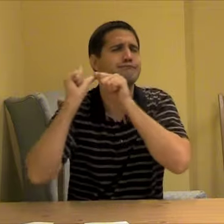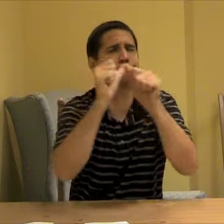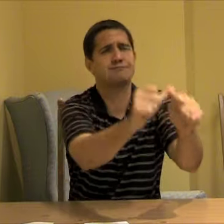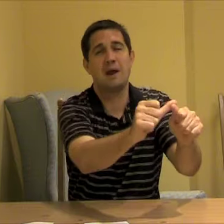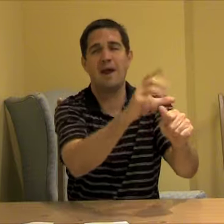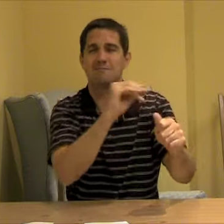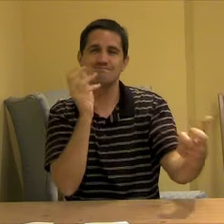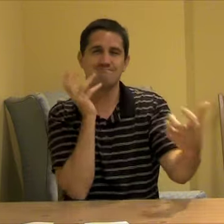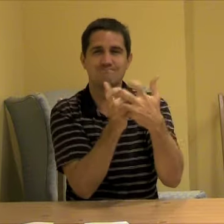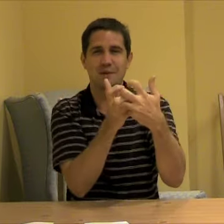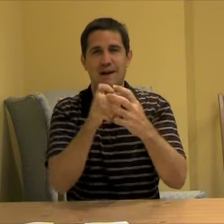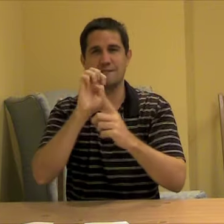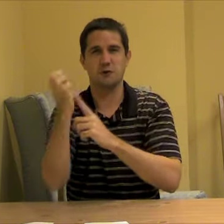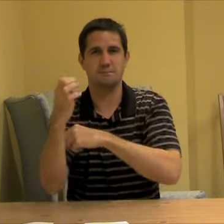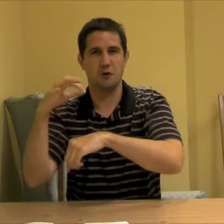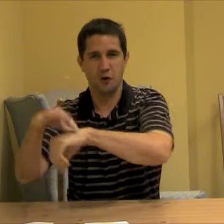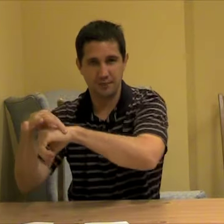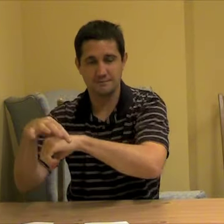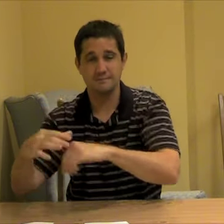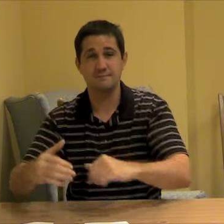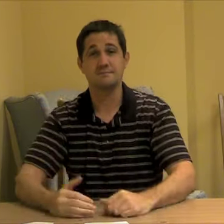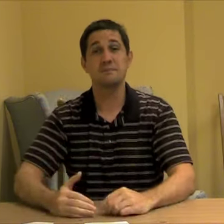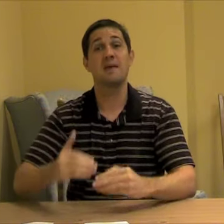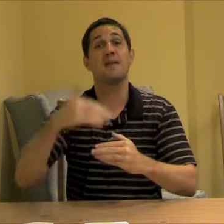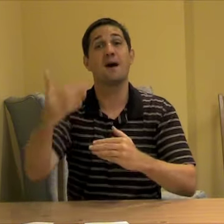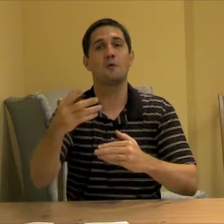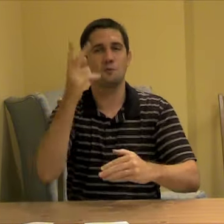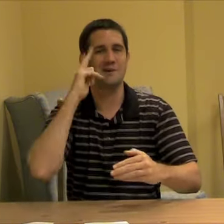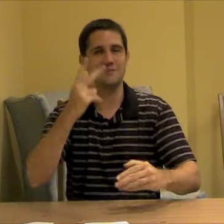Flourescent or incandescent?